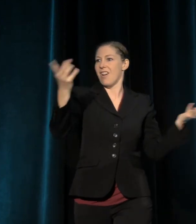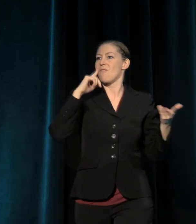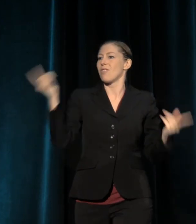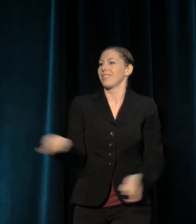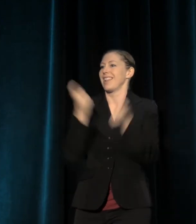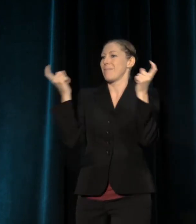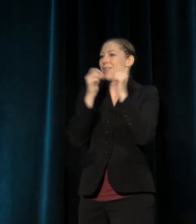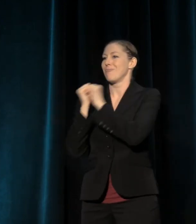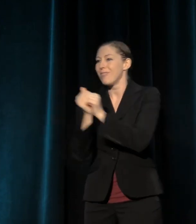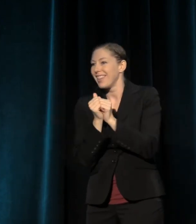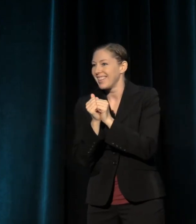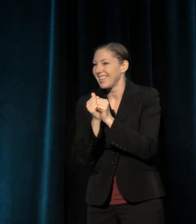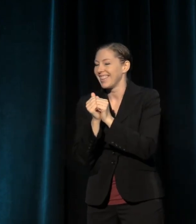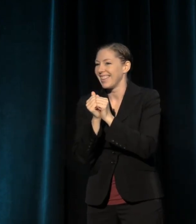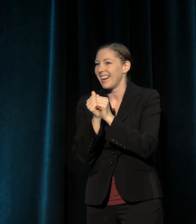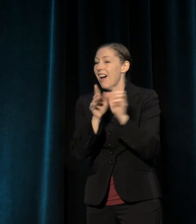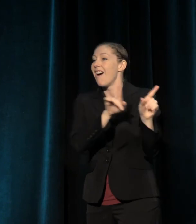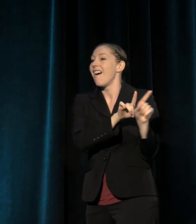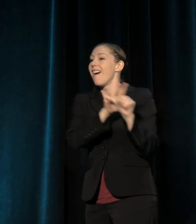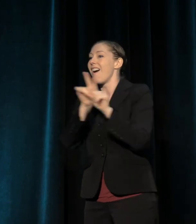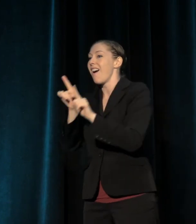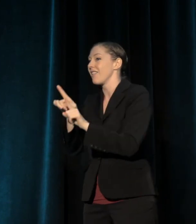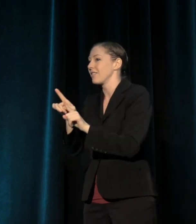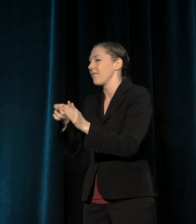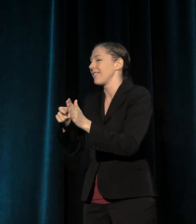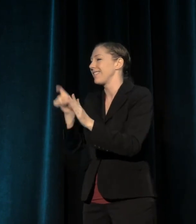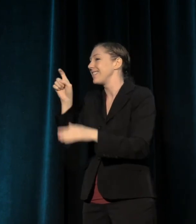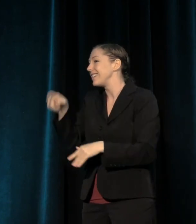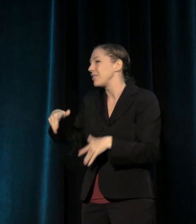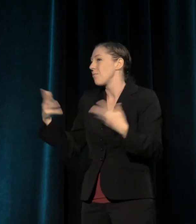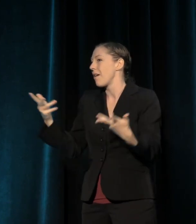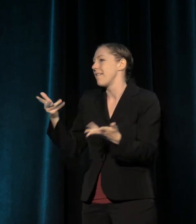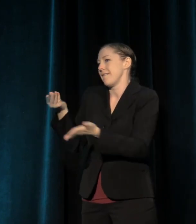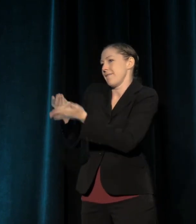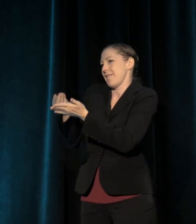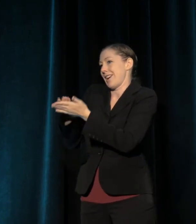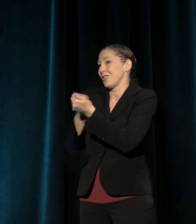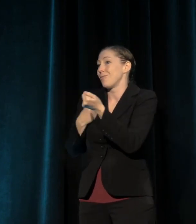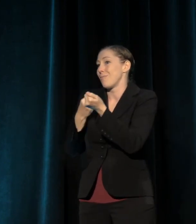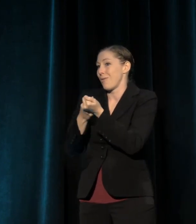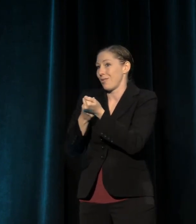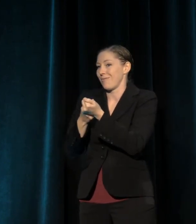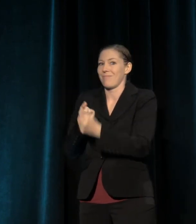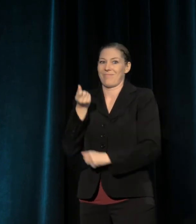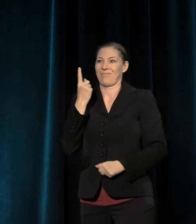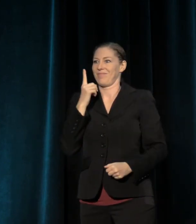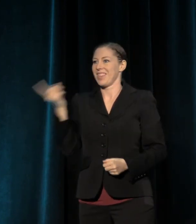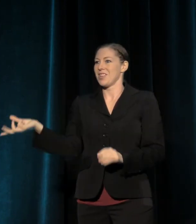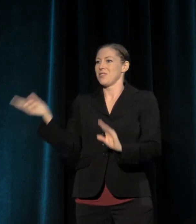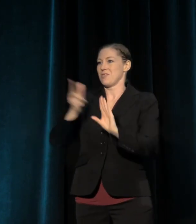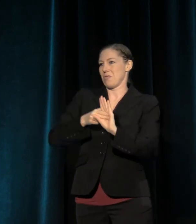And we need financial support. Here's what happens when you join a board --